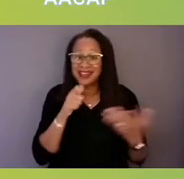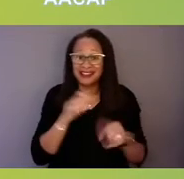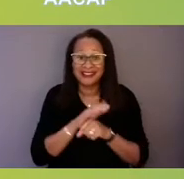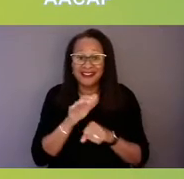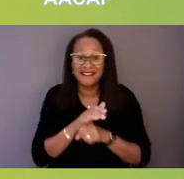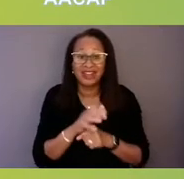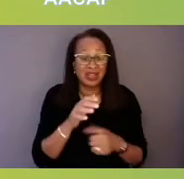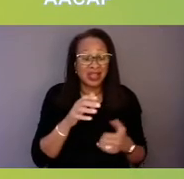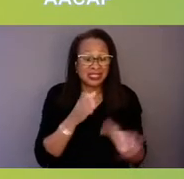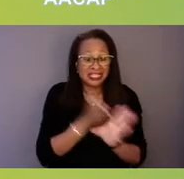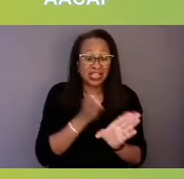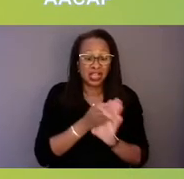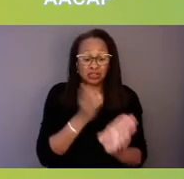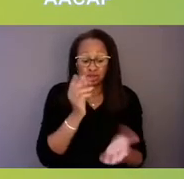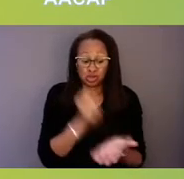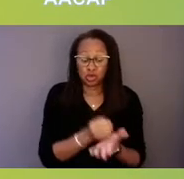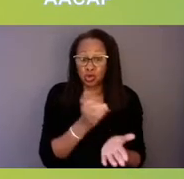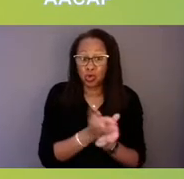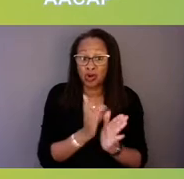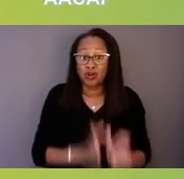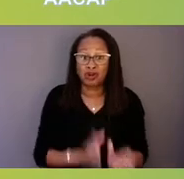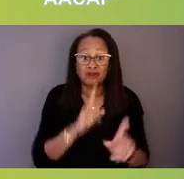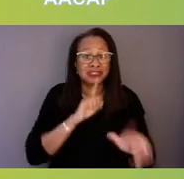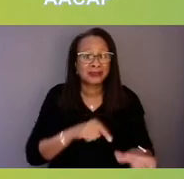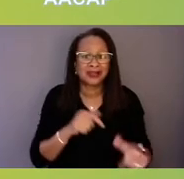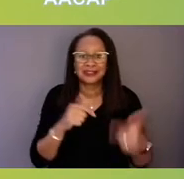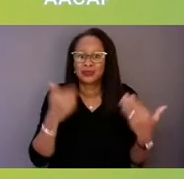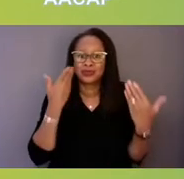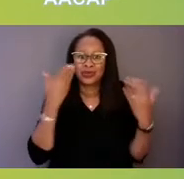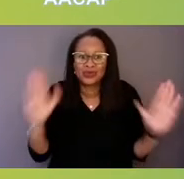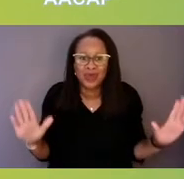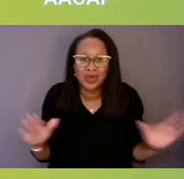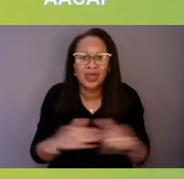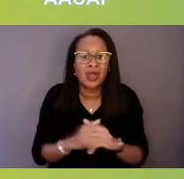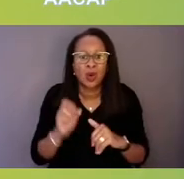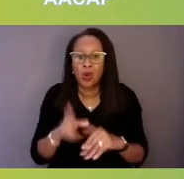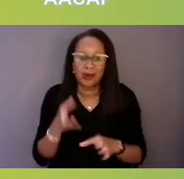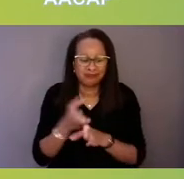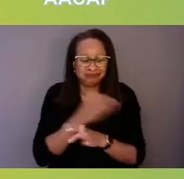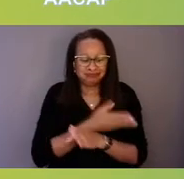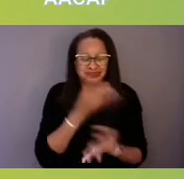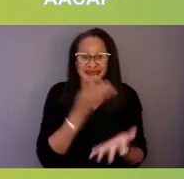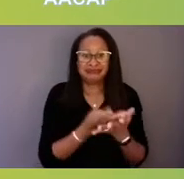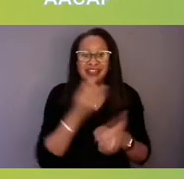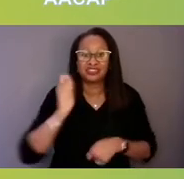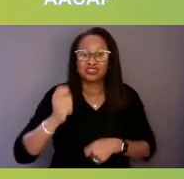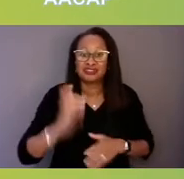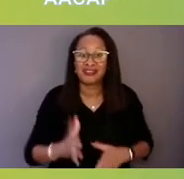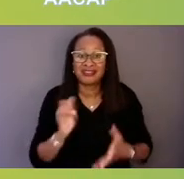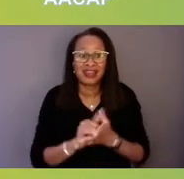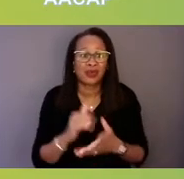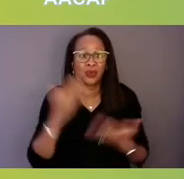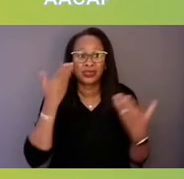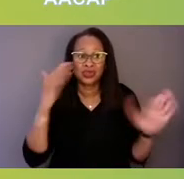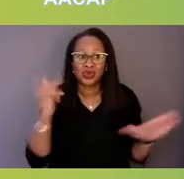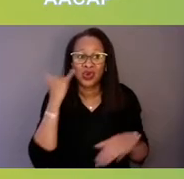or so forth and so on, we don't know there's pre-adjudication, if we don't know there's enough inpatient beds